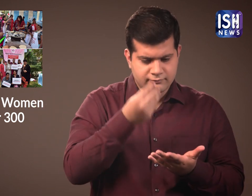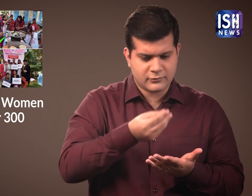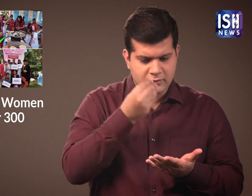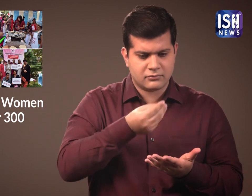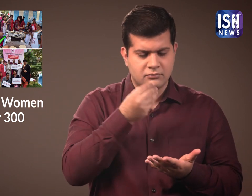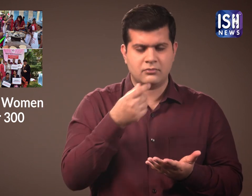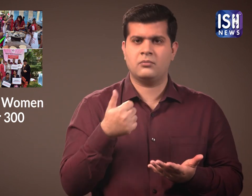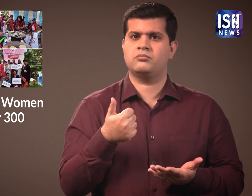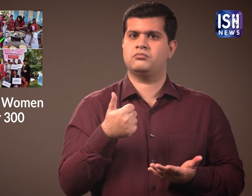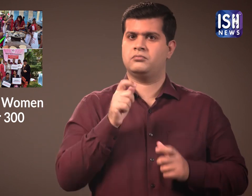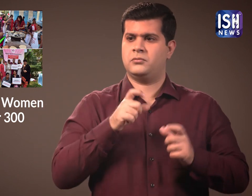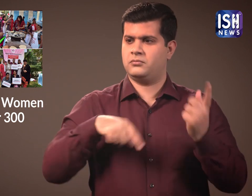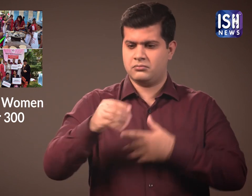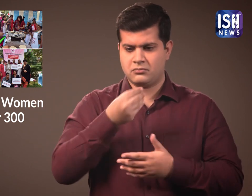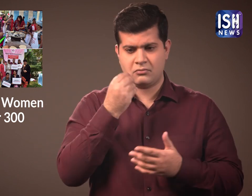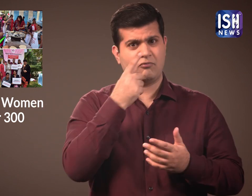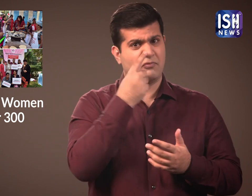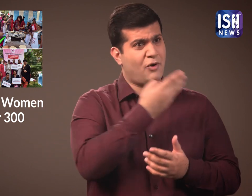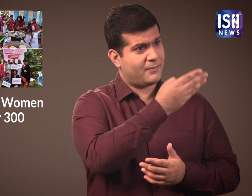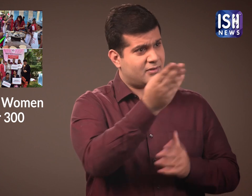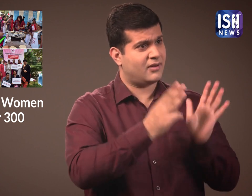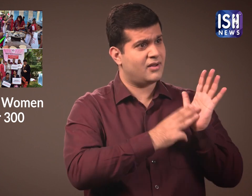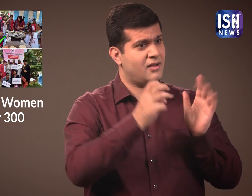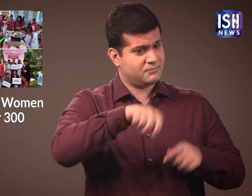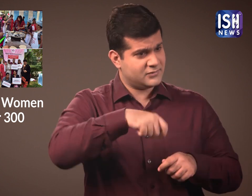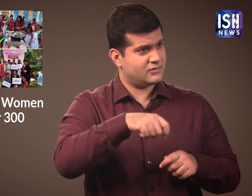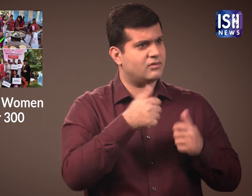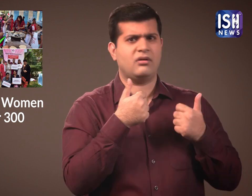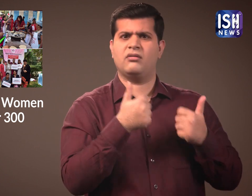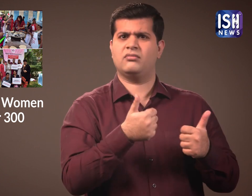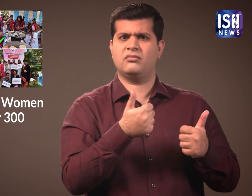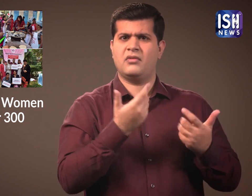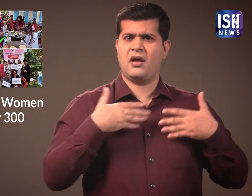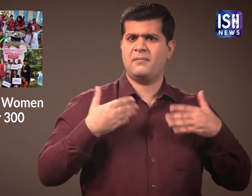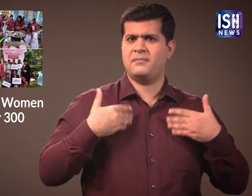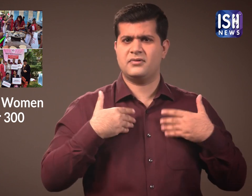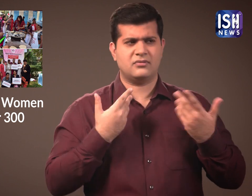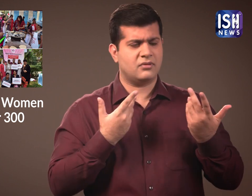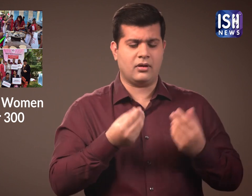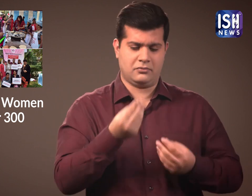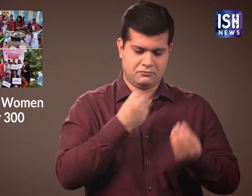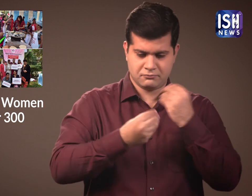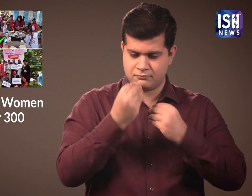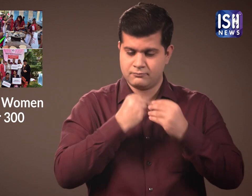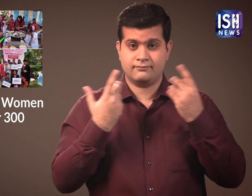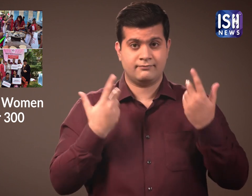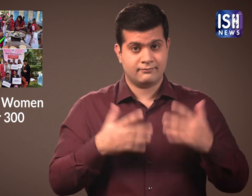These people were amazed by the food cooked by the menstruating women.